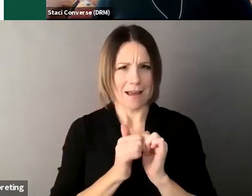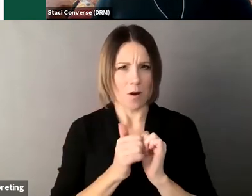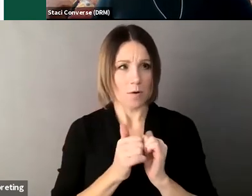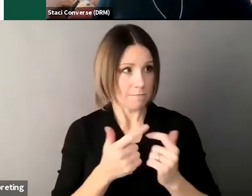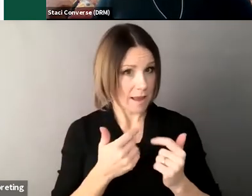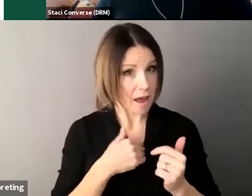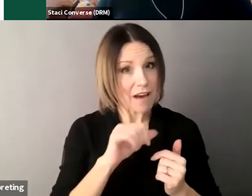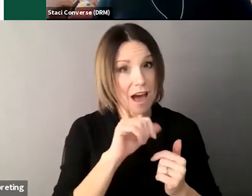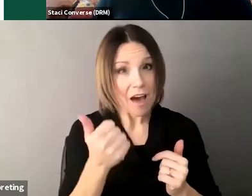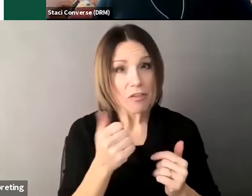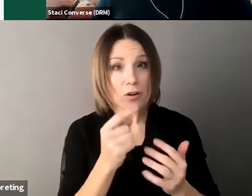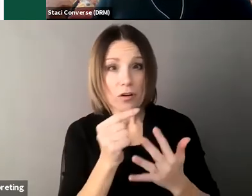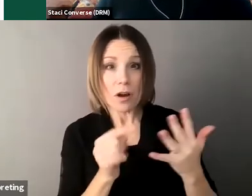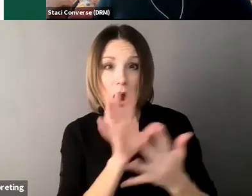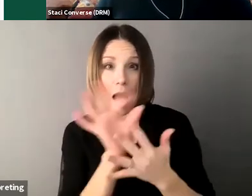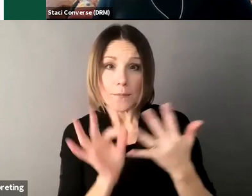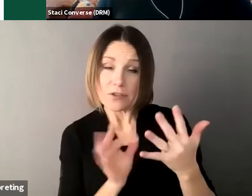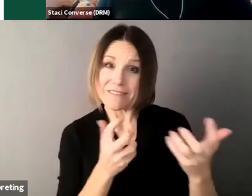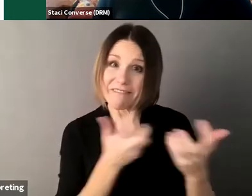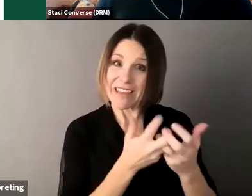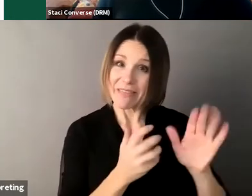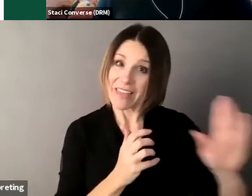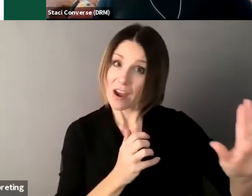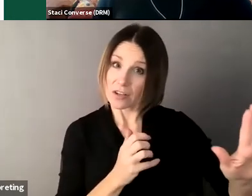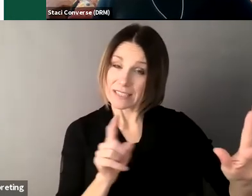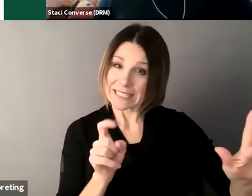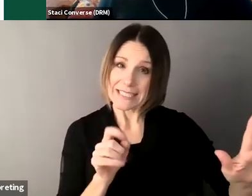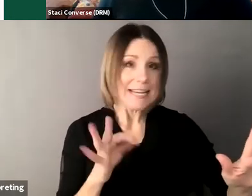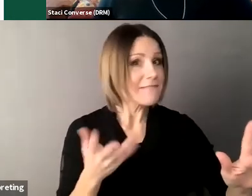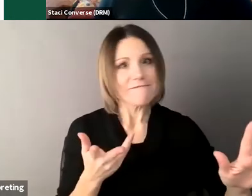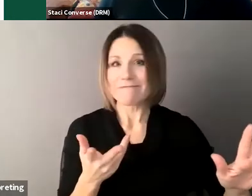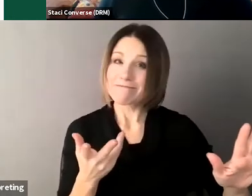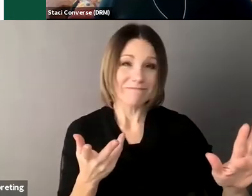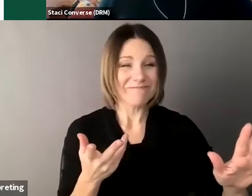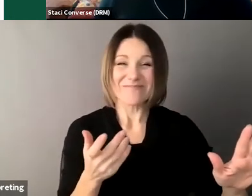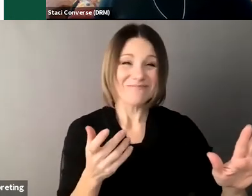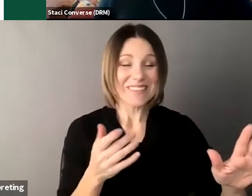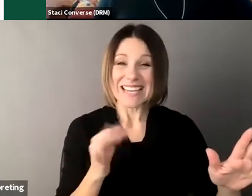and it specifically lists what less restrictive alternatives are which